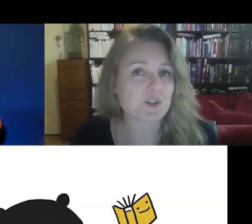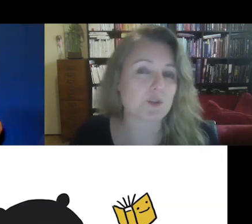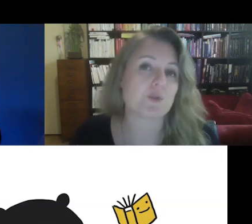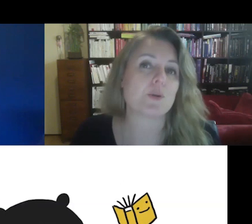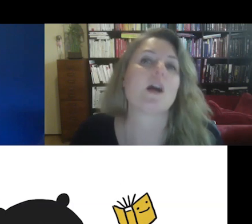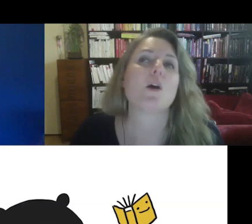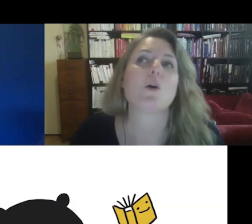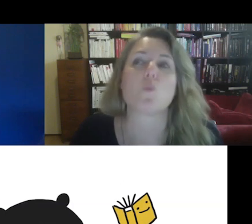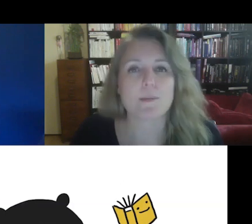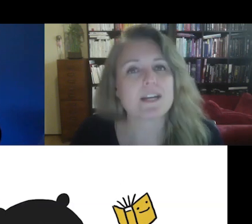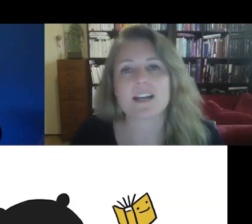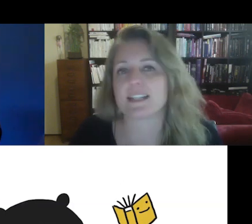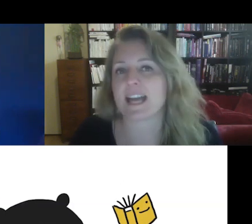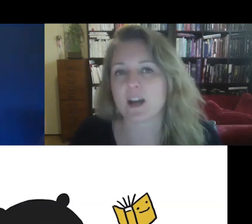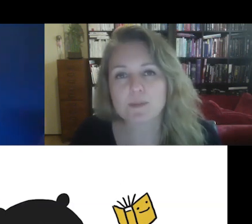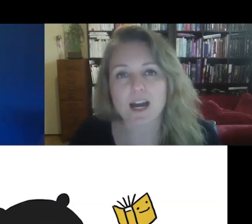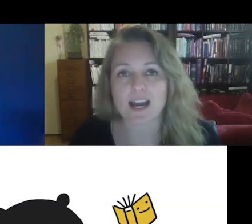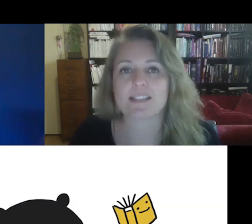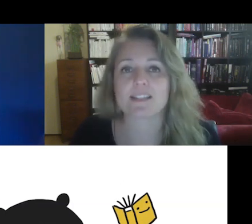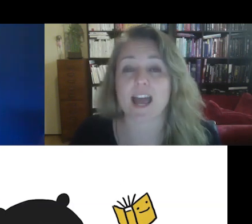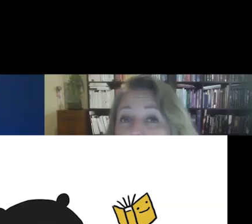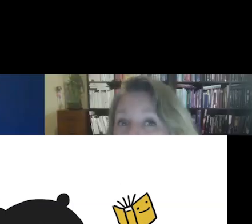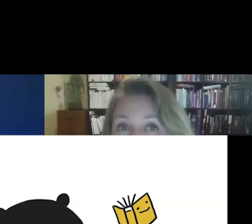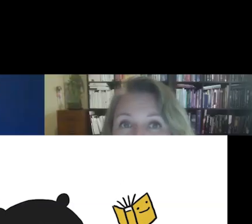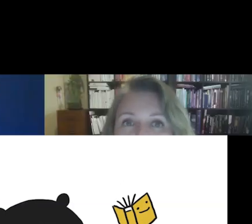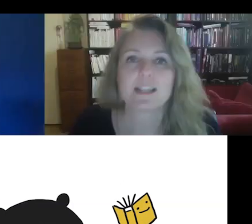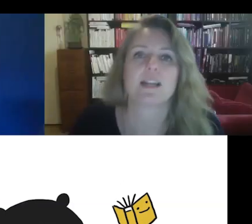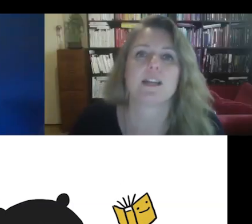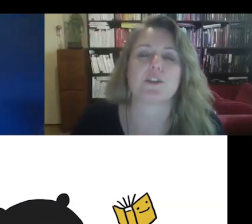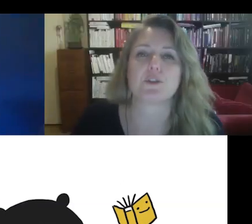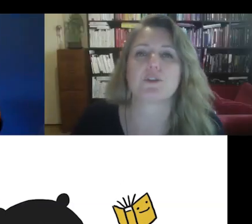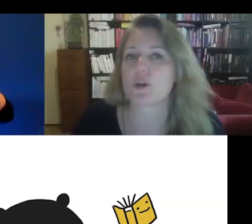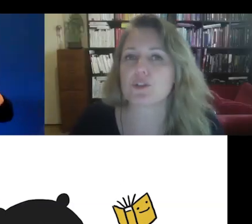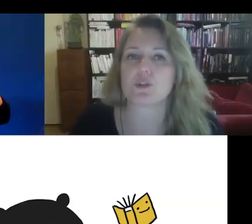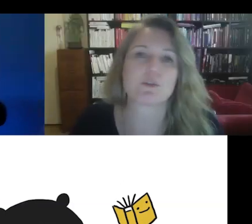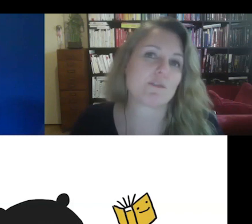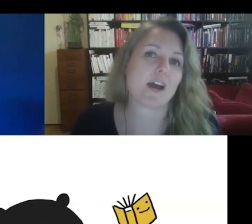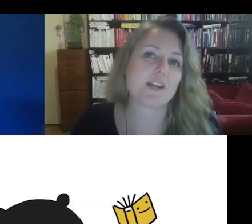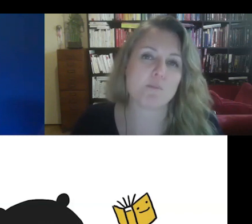webinars and help guides and groups that you can go to to find out more